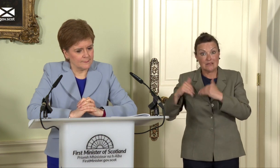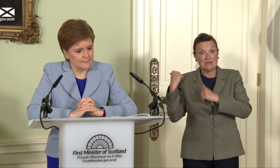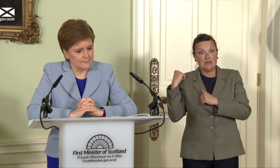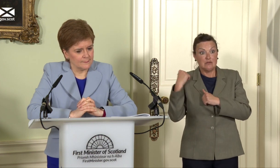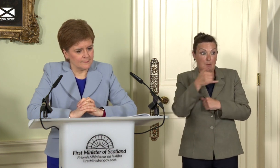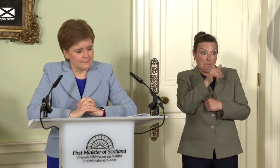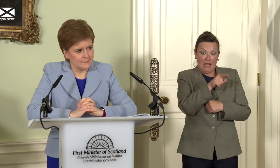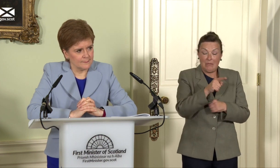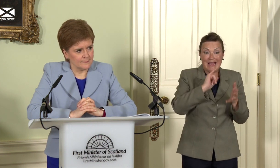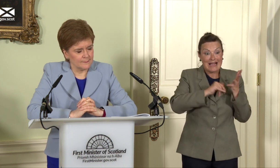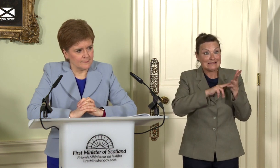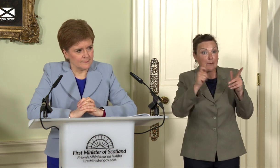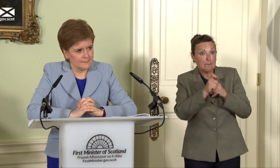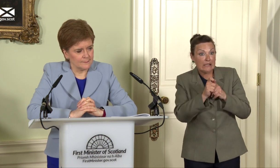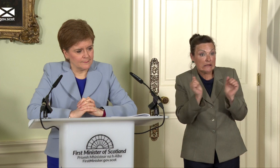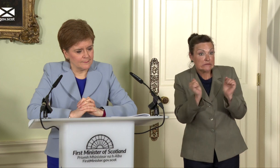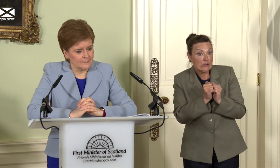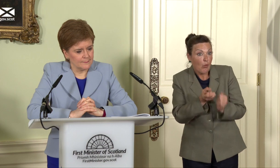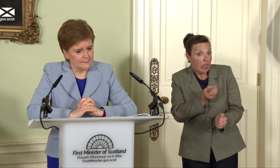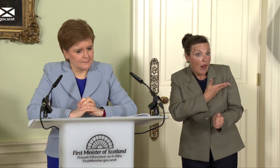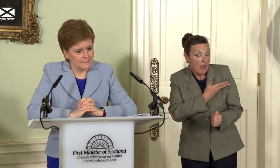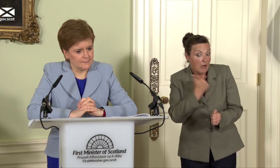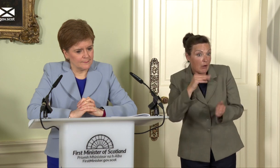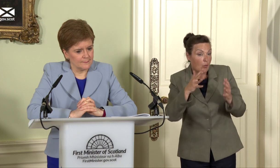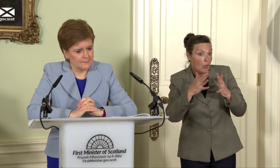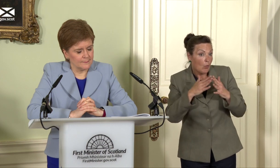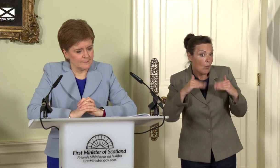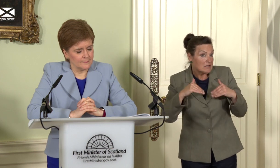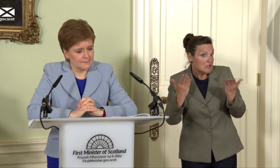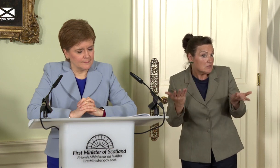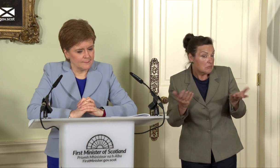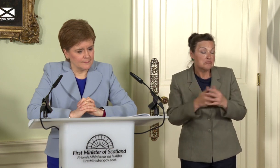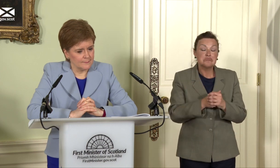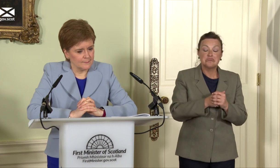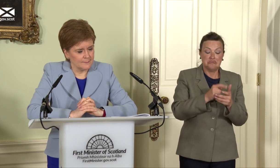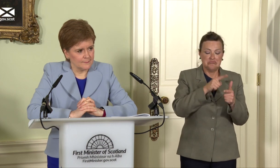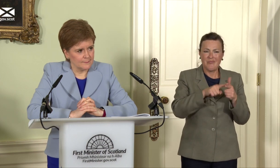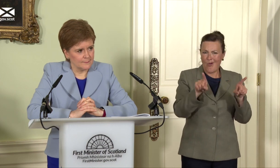for example, if there is a hung parliament? Also, we have these huge NHS waiting lists,